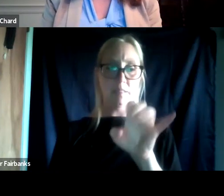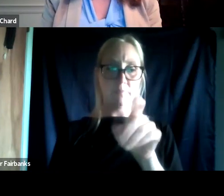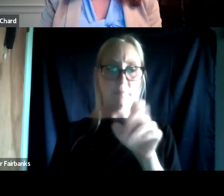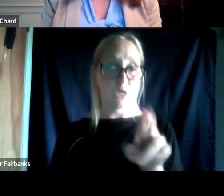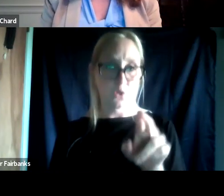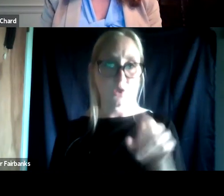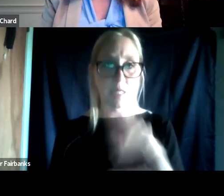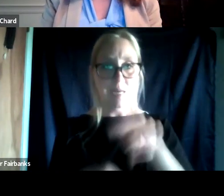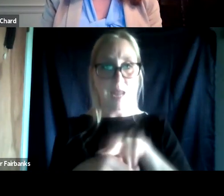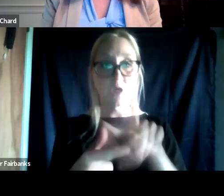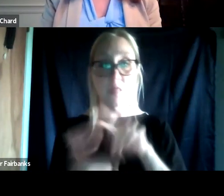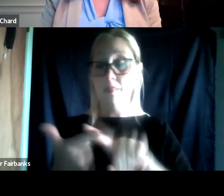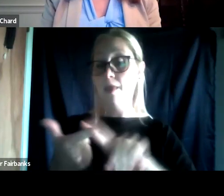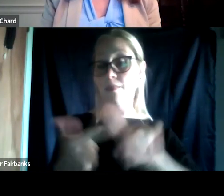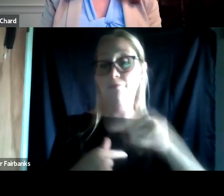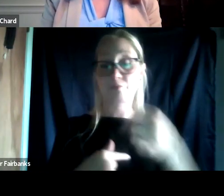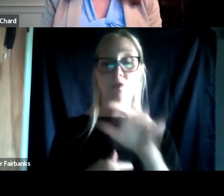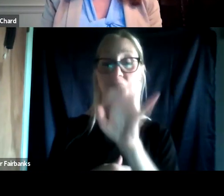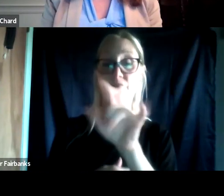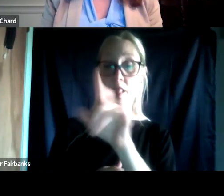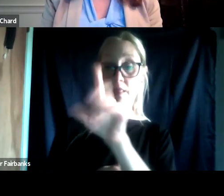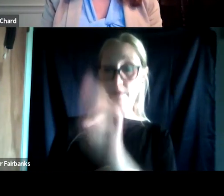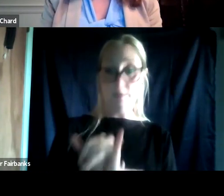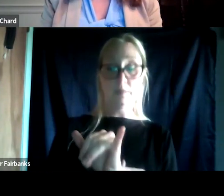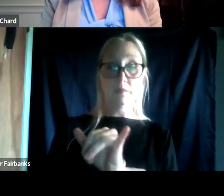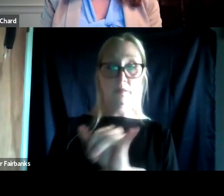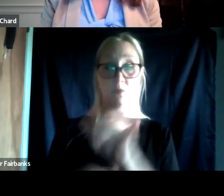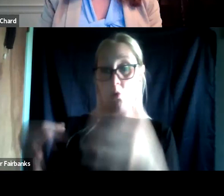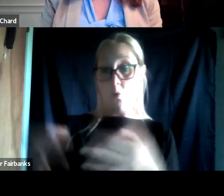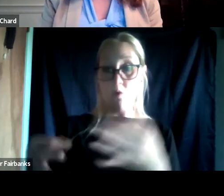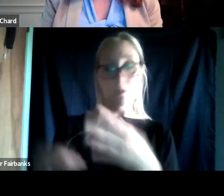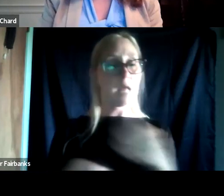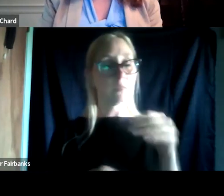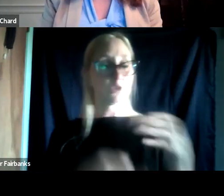And the judges have just been exceptional about insisting that people who come in front of their courts